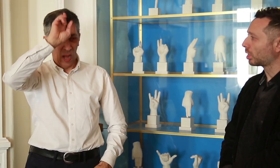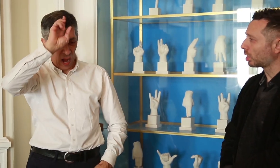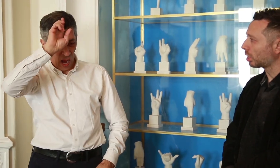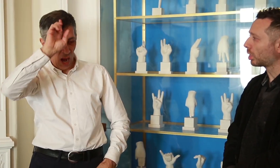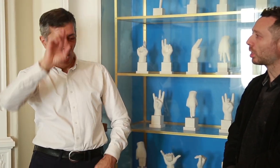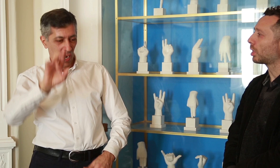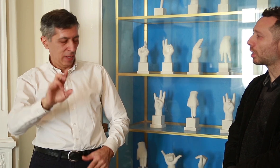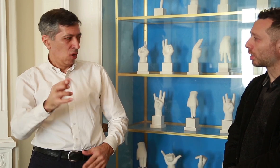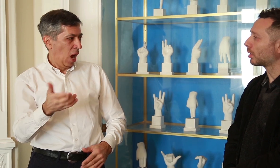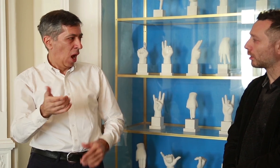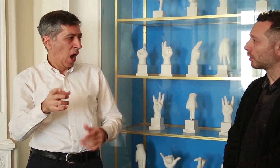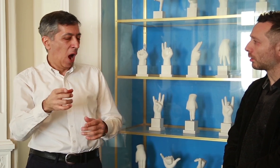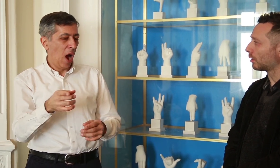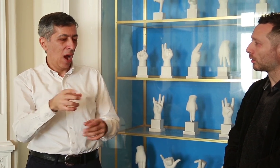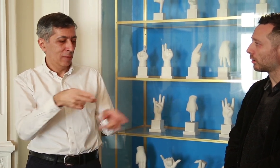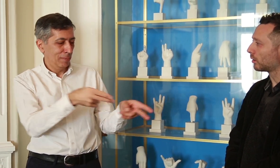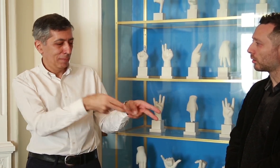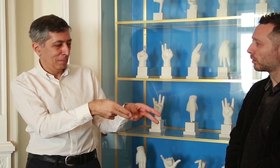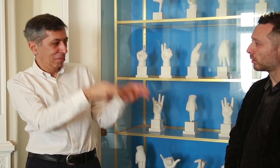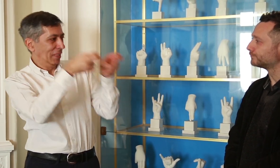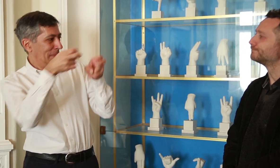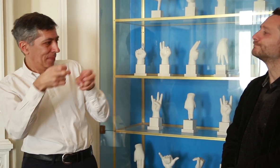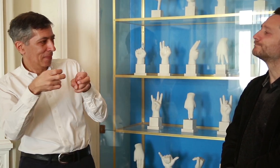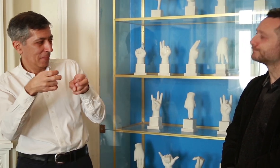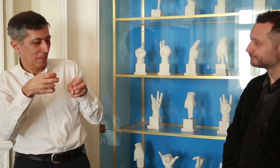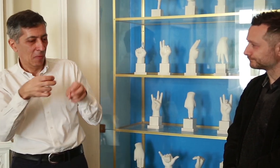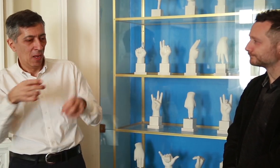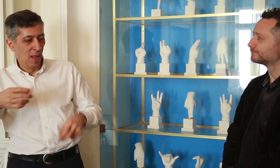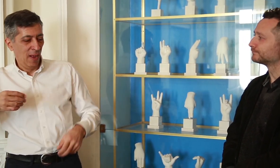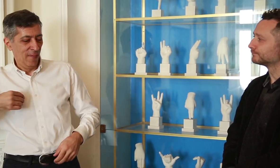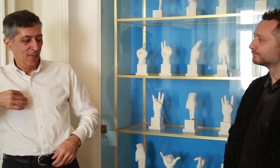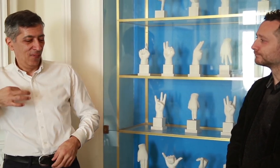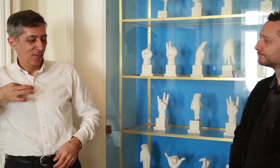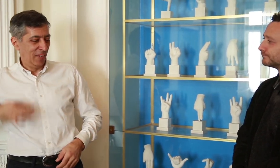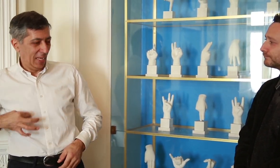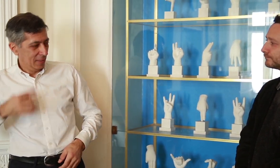Dmitry: When I opened the company, we started